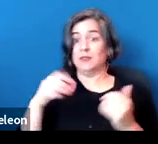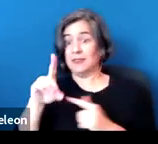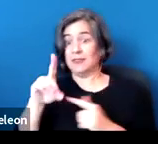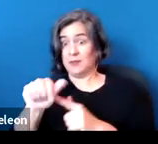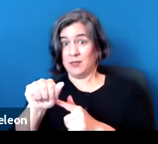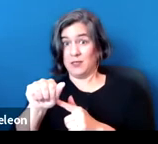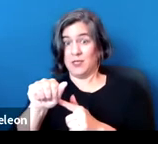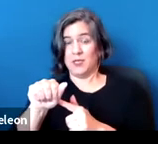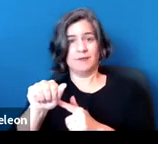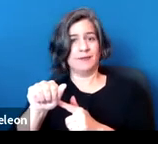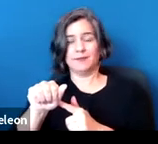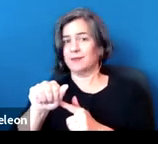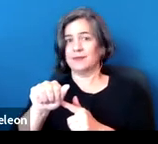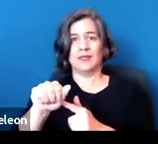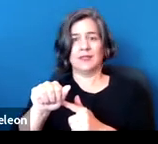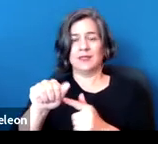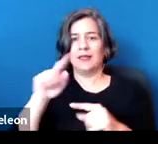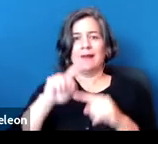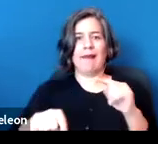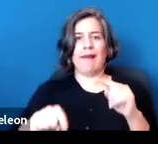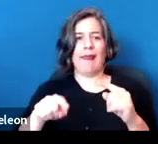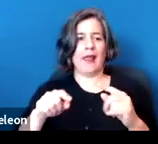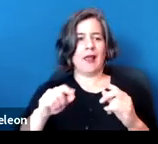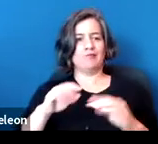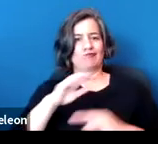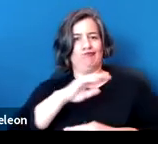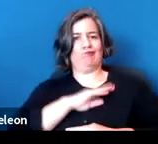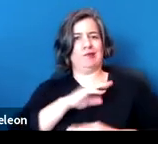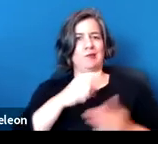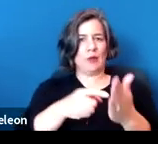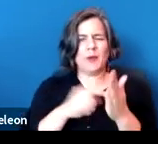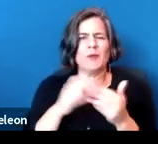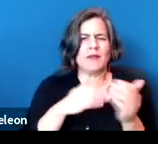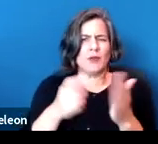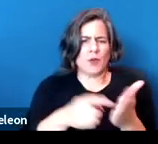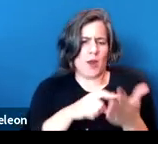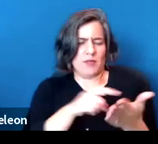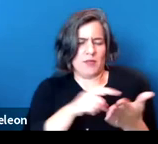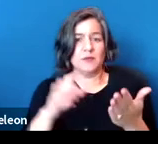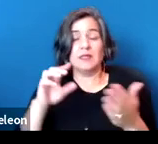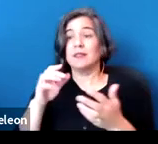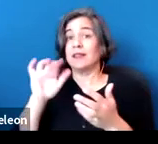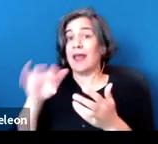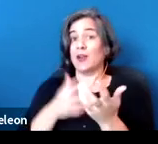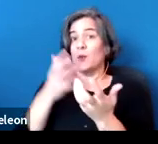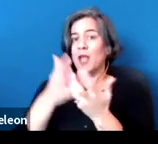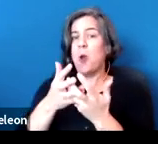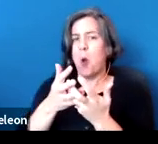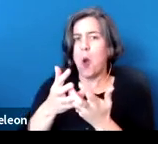to meet whatever the requirement is, and how the accommodation requested would help eliminate